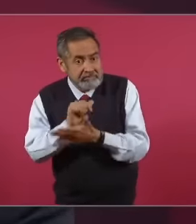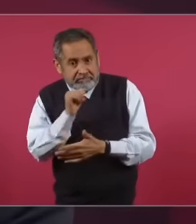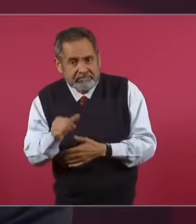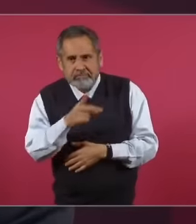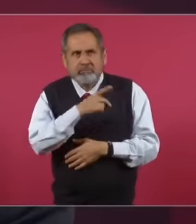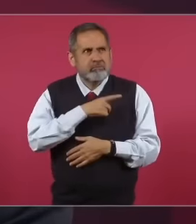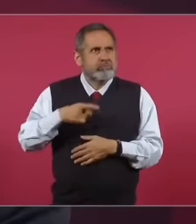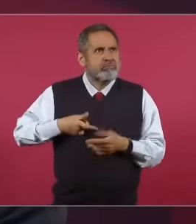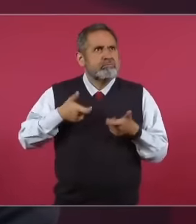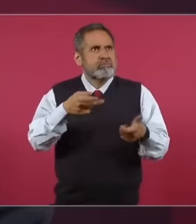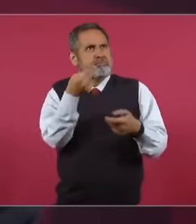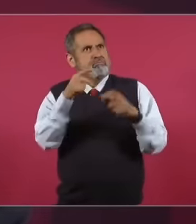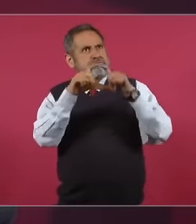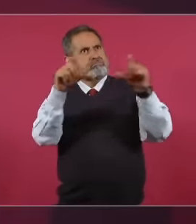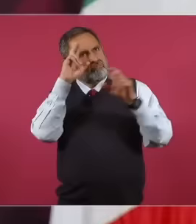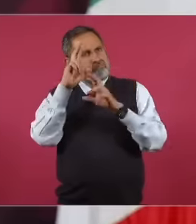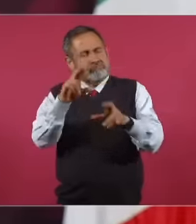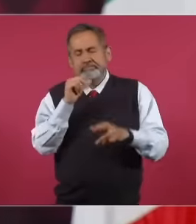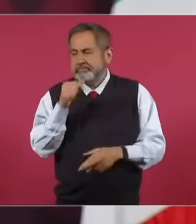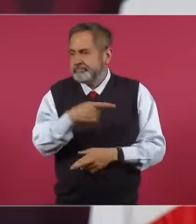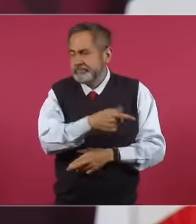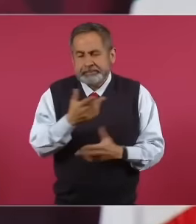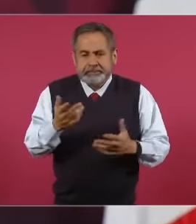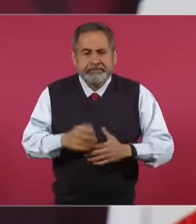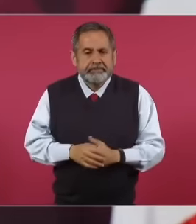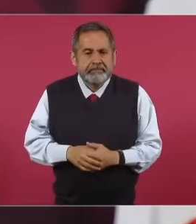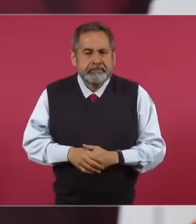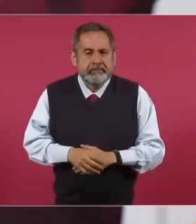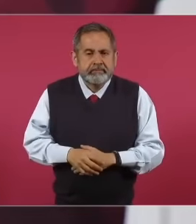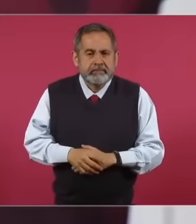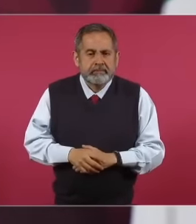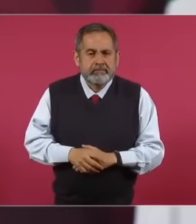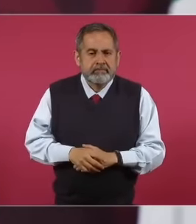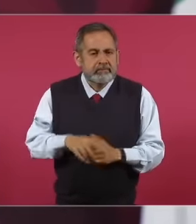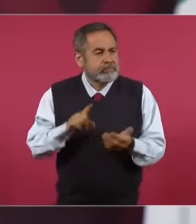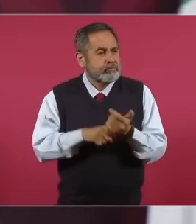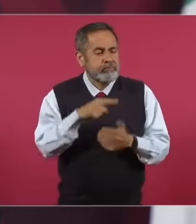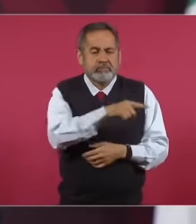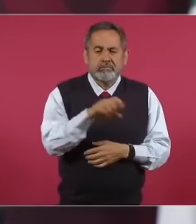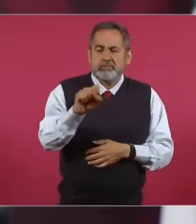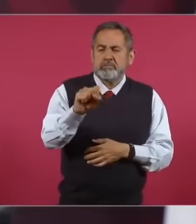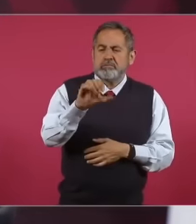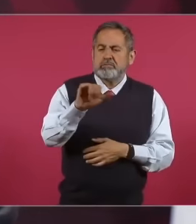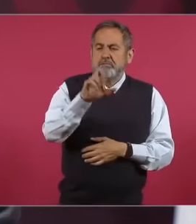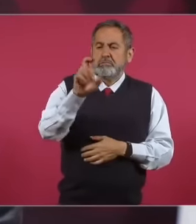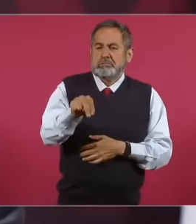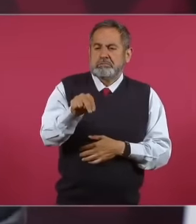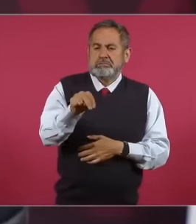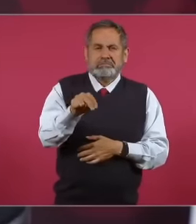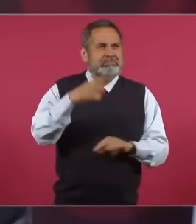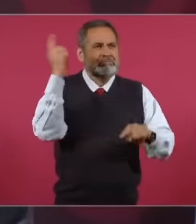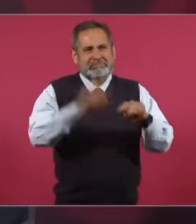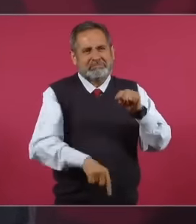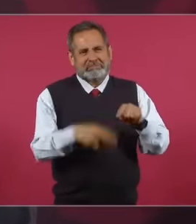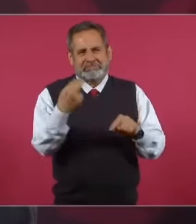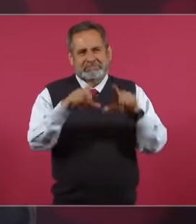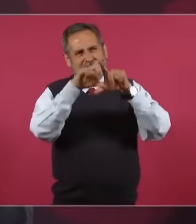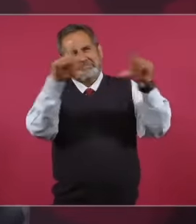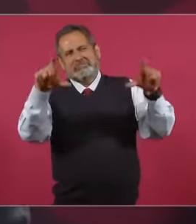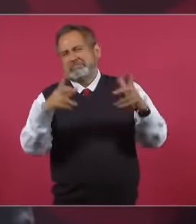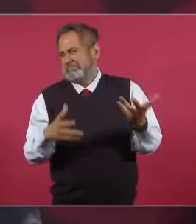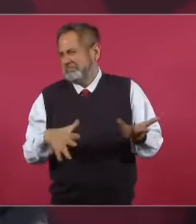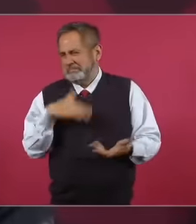be your court of justice because there is no